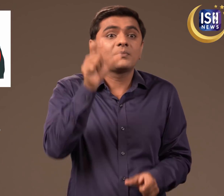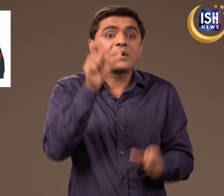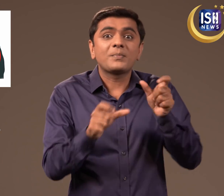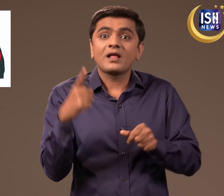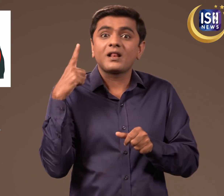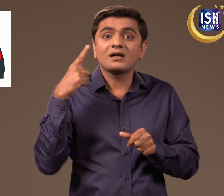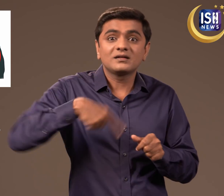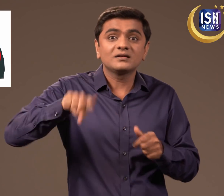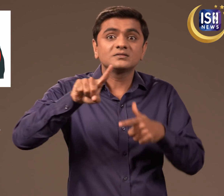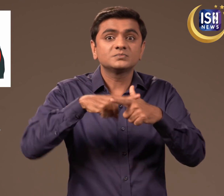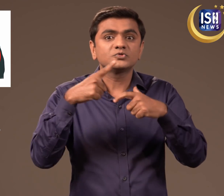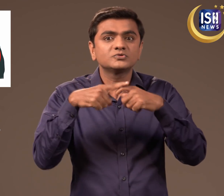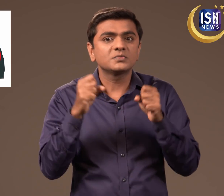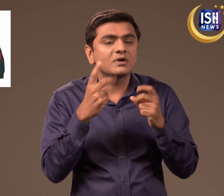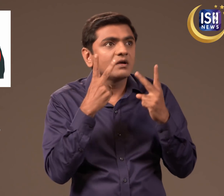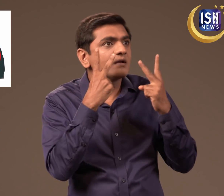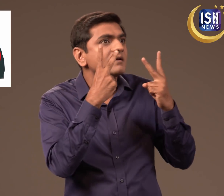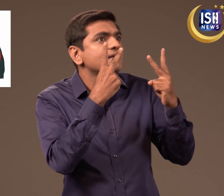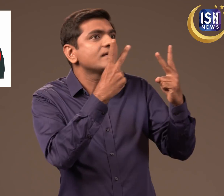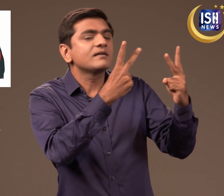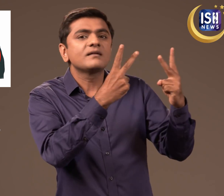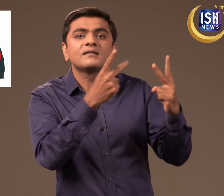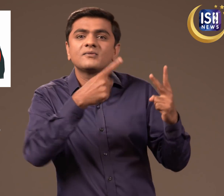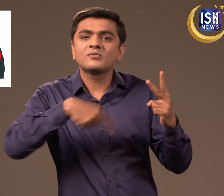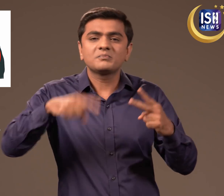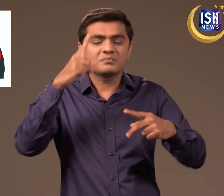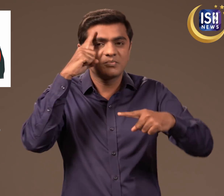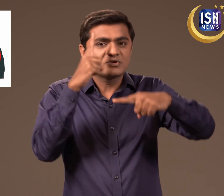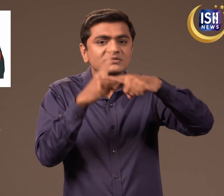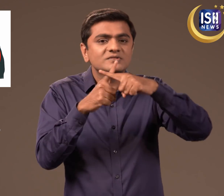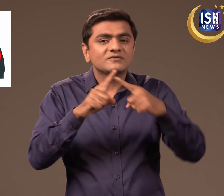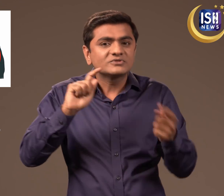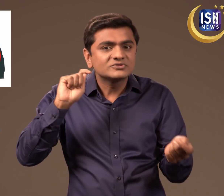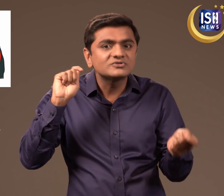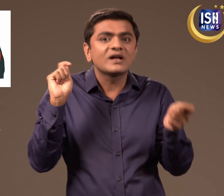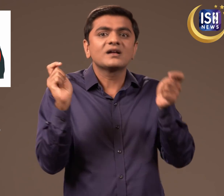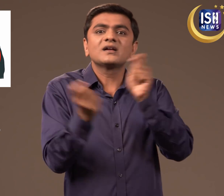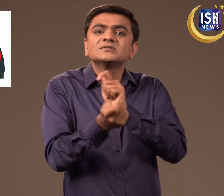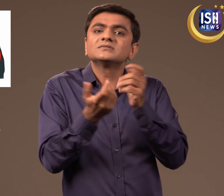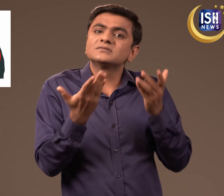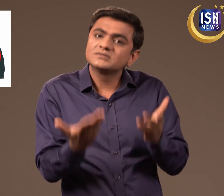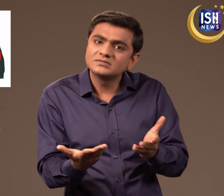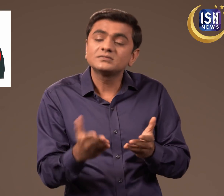Many leaders in J&K are hoping for a positive change.